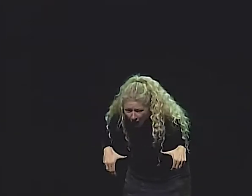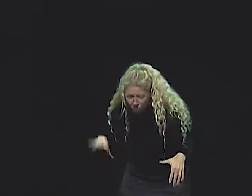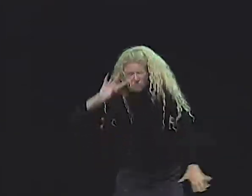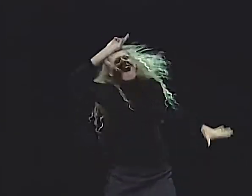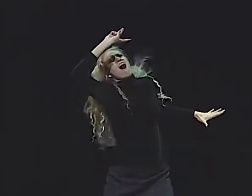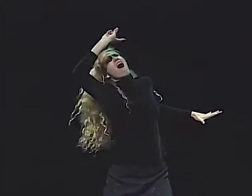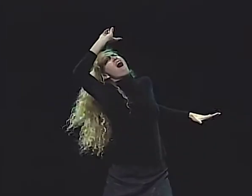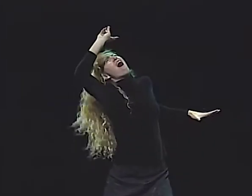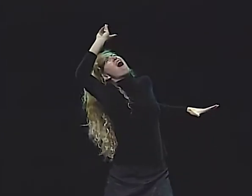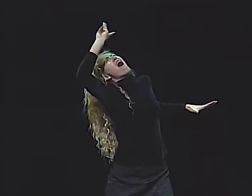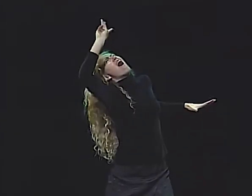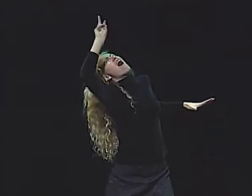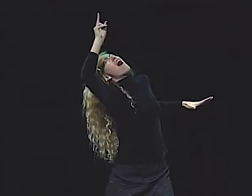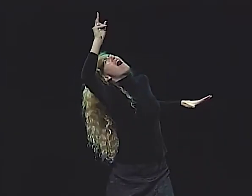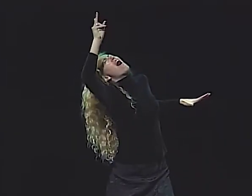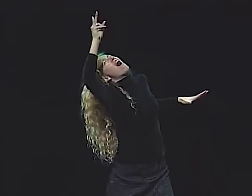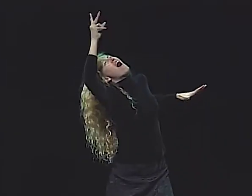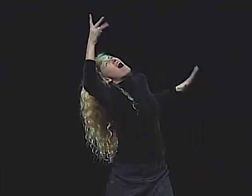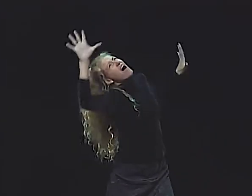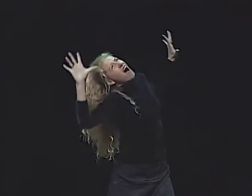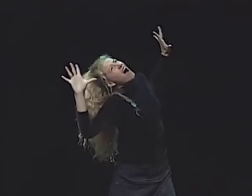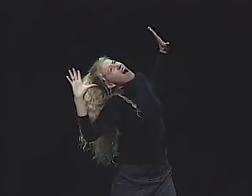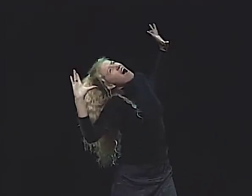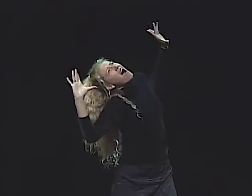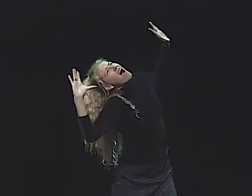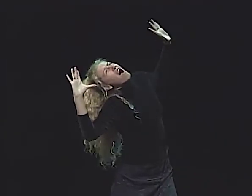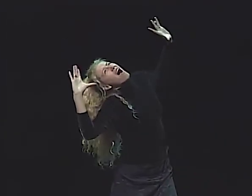THEY PULLED OUT ALL THE FEATHERS THAT THEY HAD PUT INTO HER HEAD,